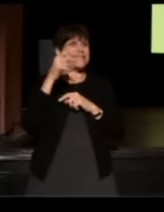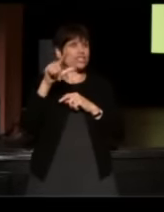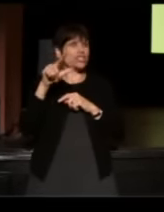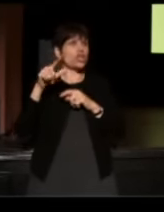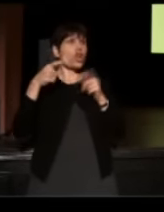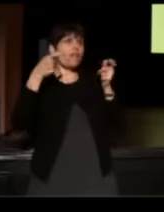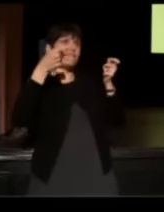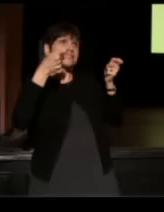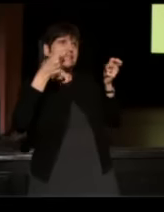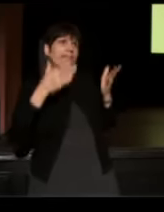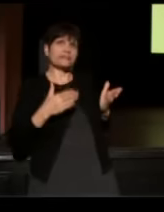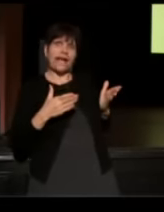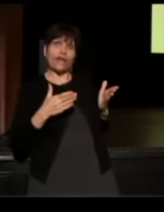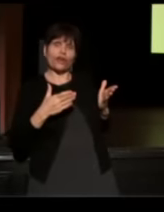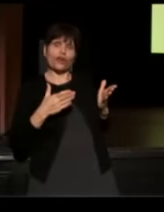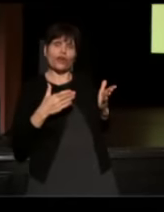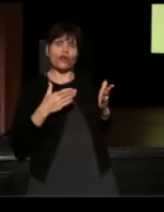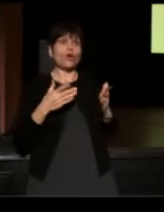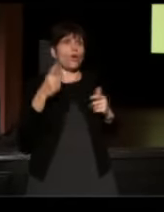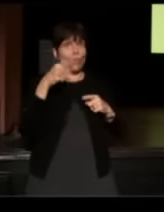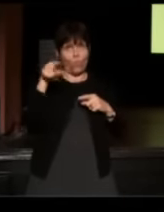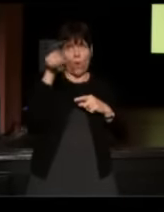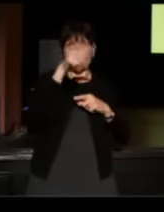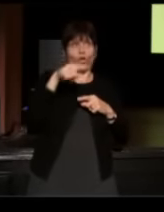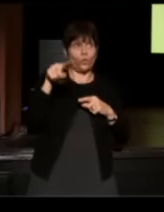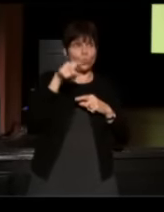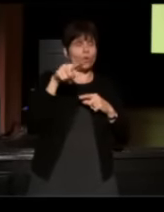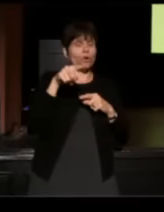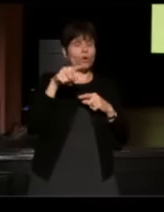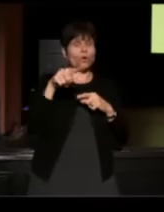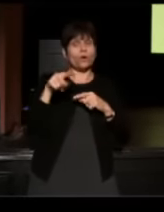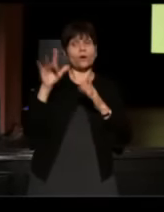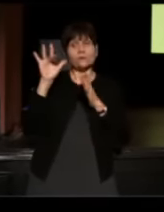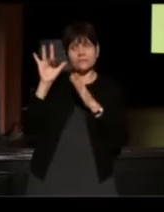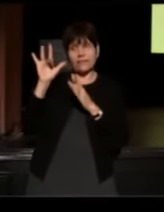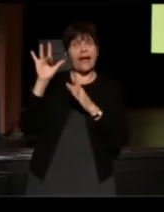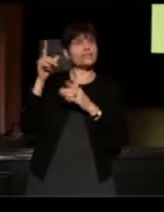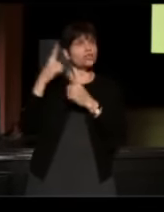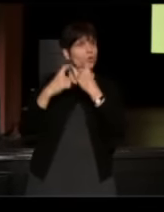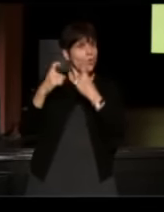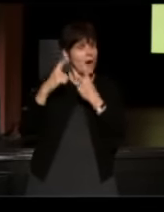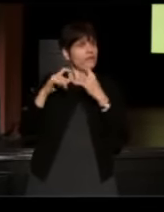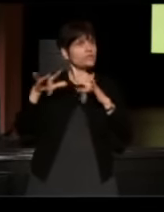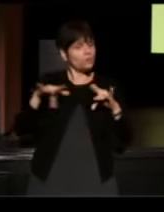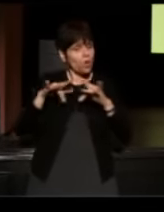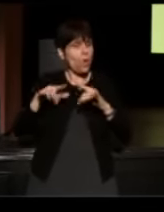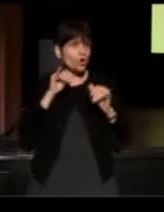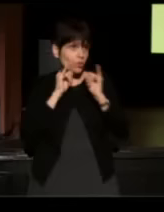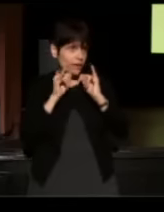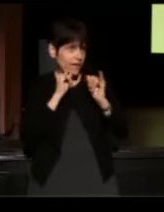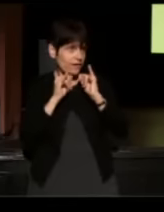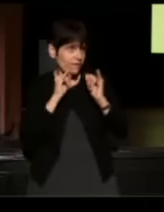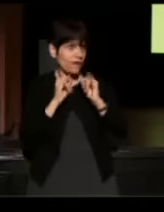so that when you go on, select your questions, record your interview, and then with one tap